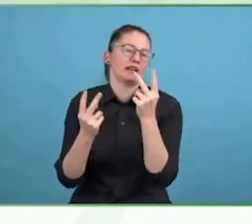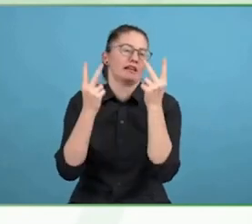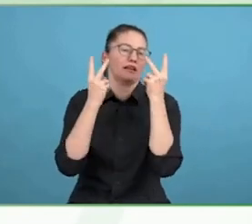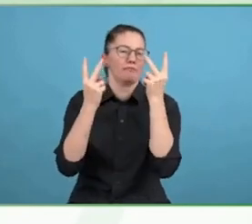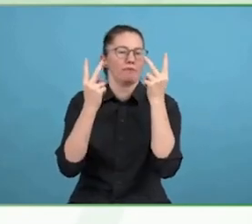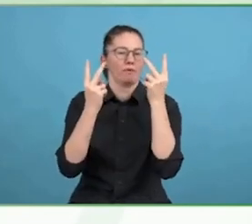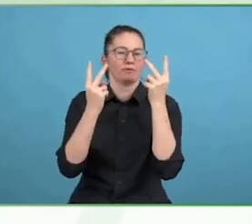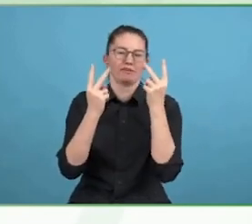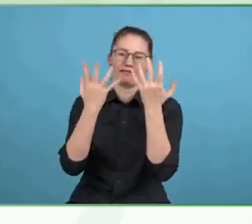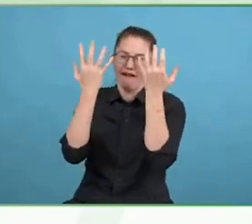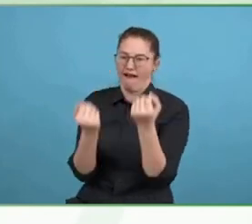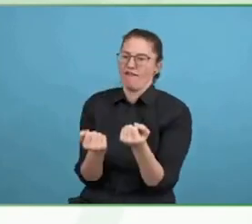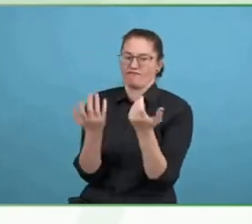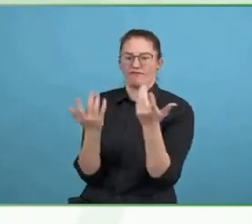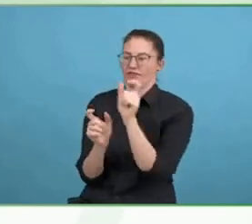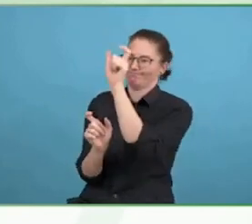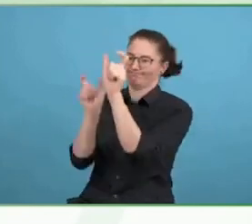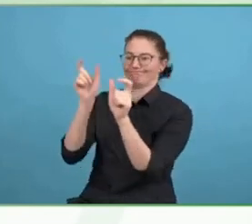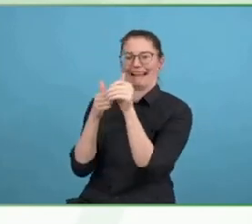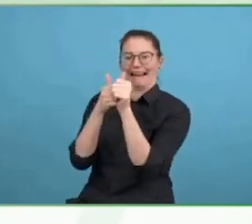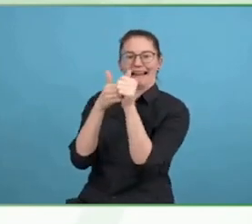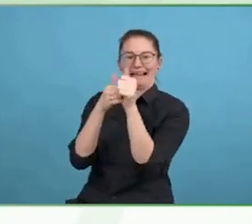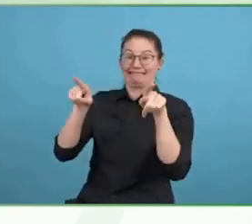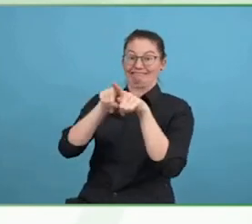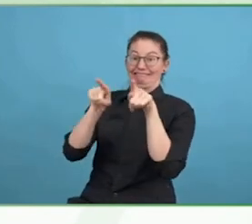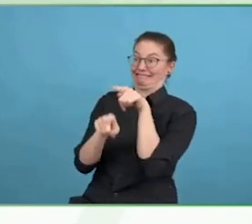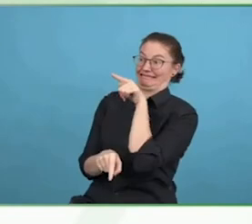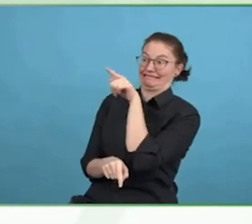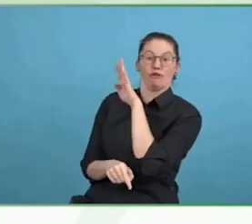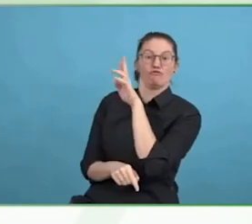How does it look different, coming from a division that you are